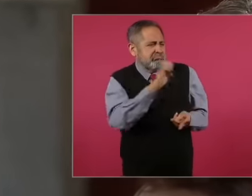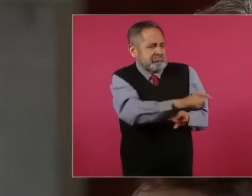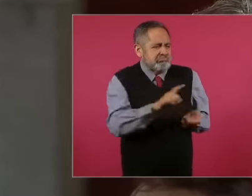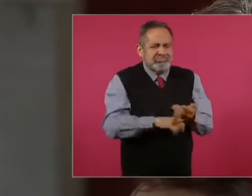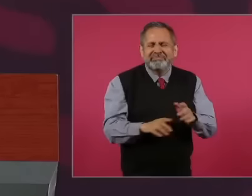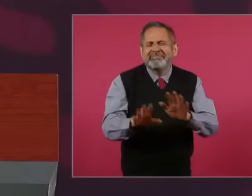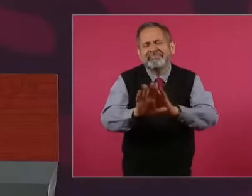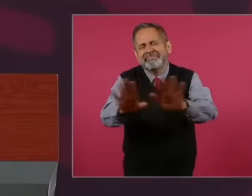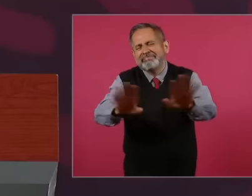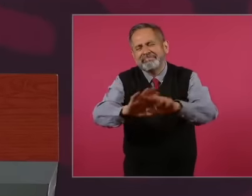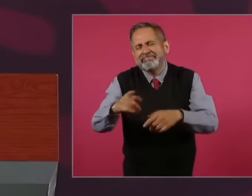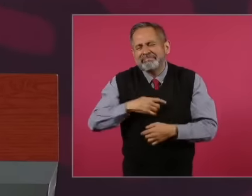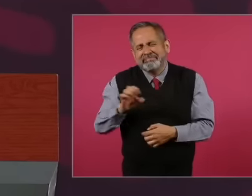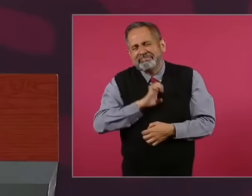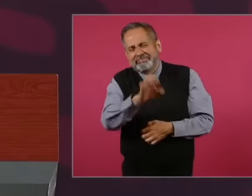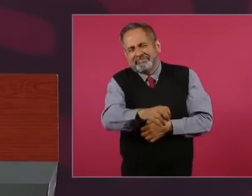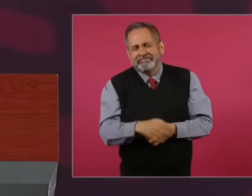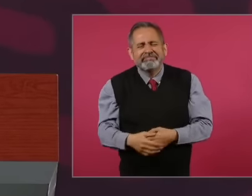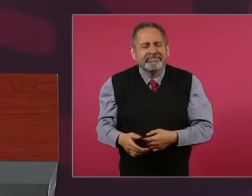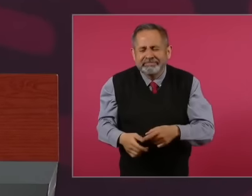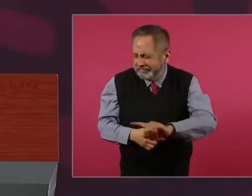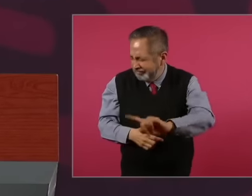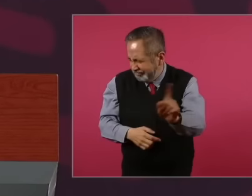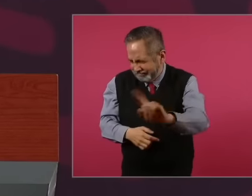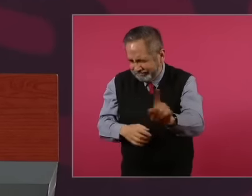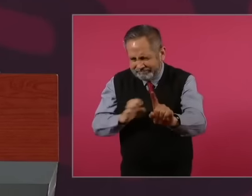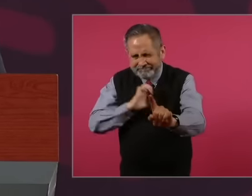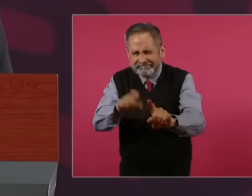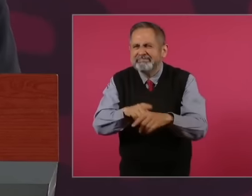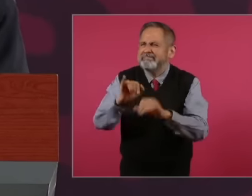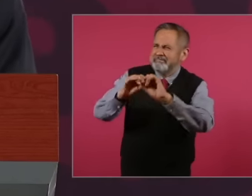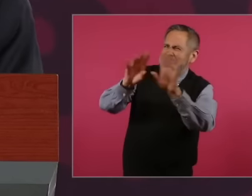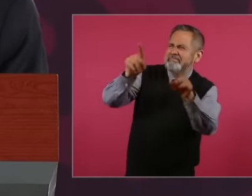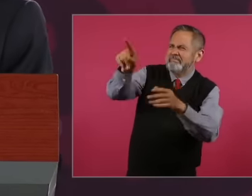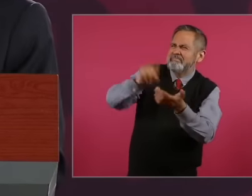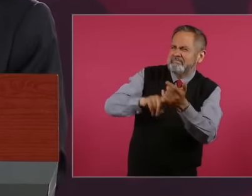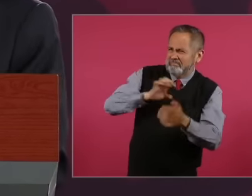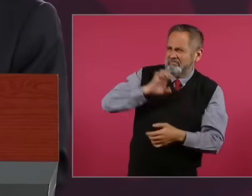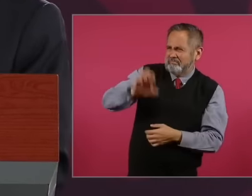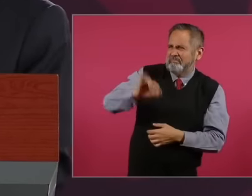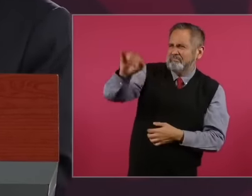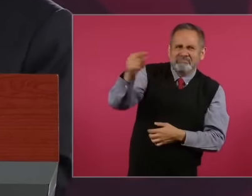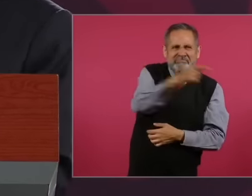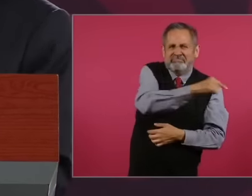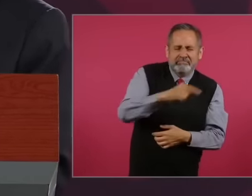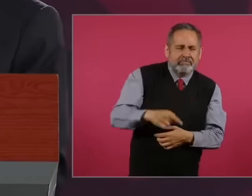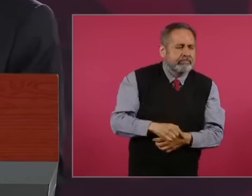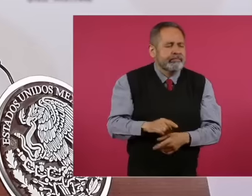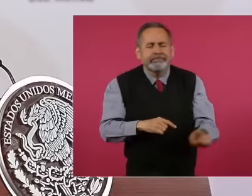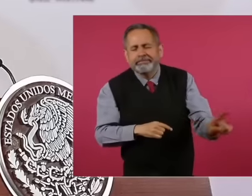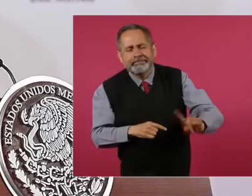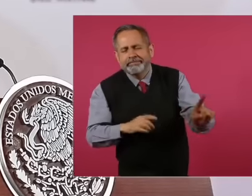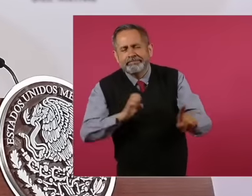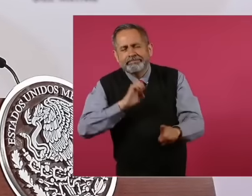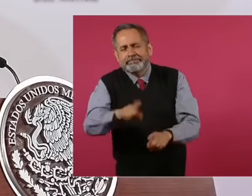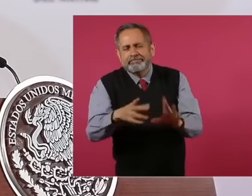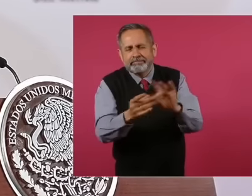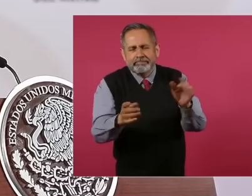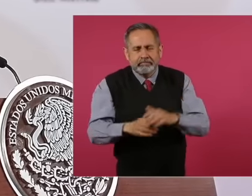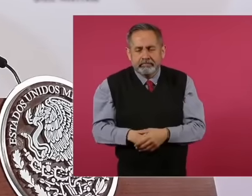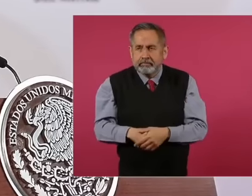hate, of course, I don't hate anyone. You know, it's not bad, president, for you to gather it together and